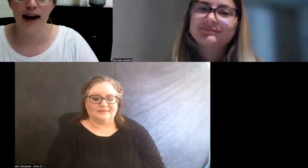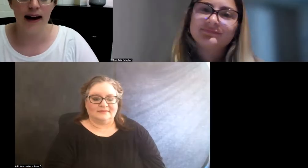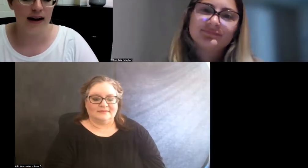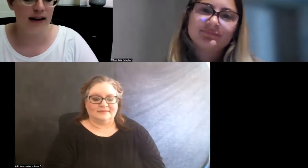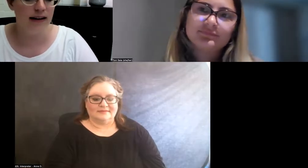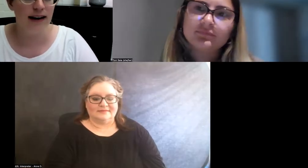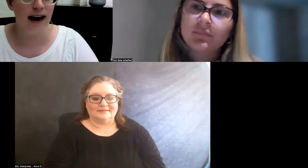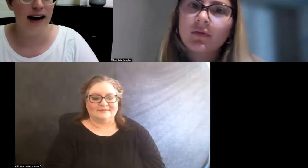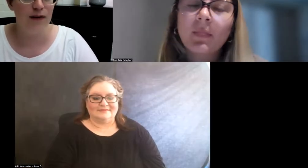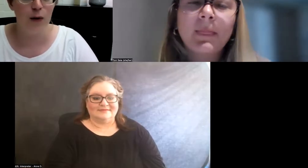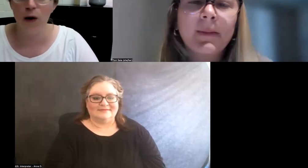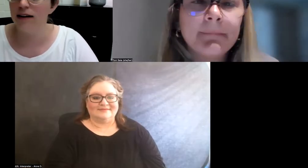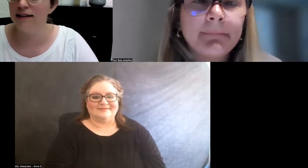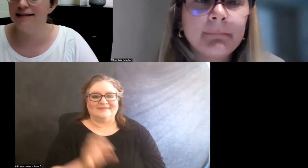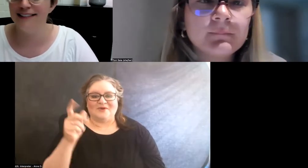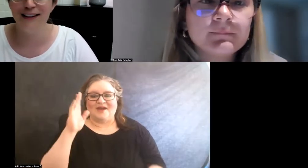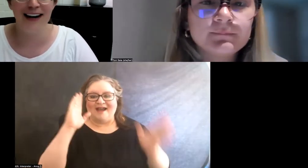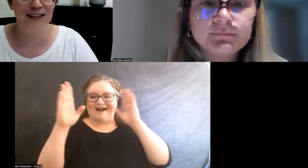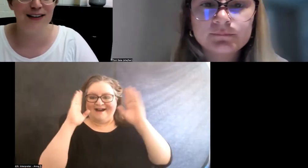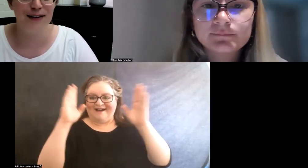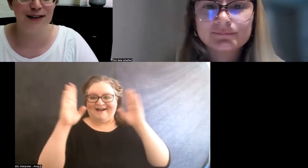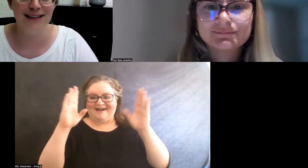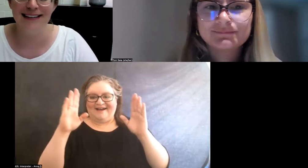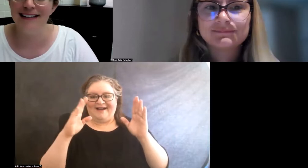Okay. Hi, everyone. Good afternoon.